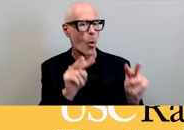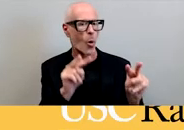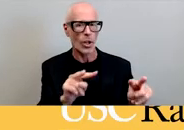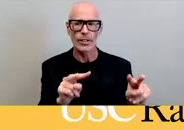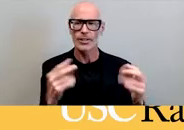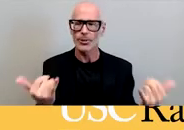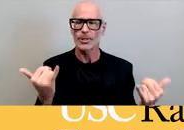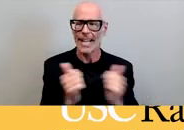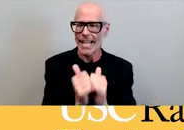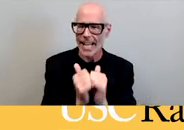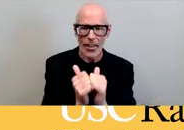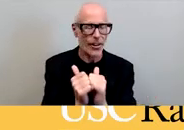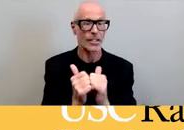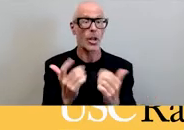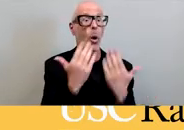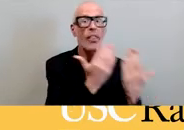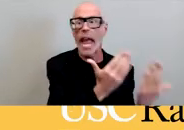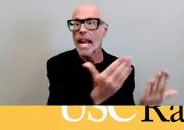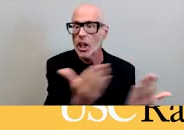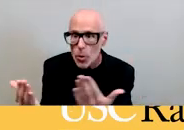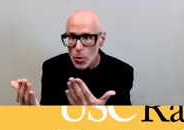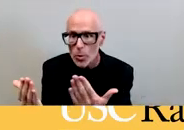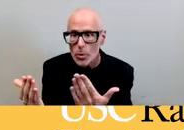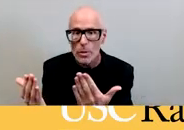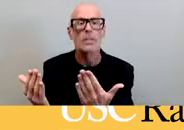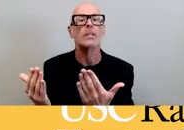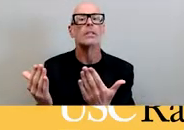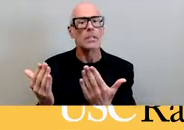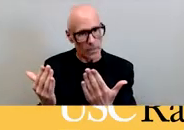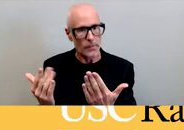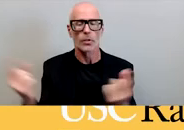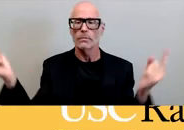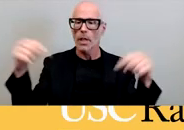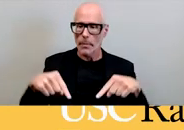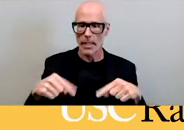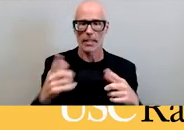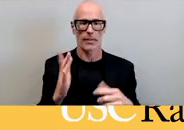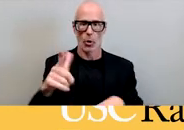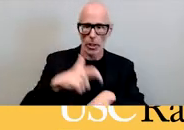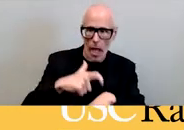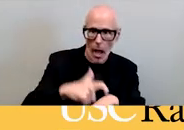for a long time so thank you for taking time out of your day and out of your lives uh to come and